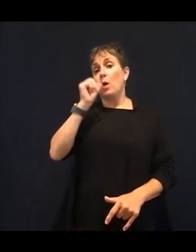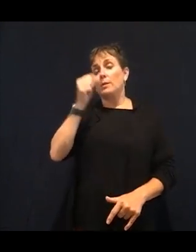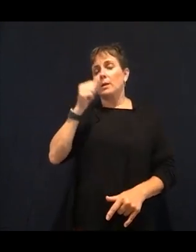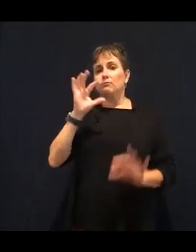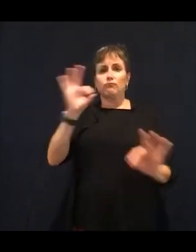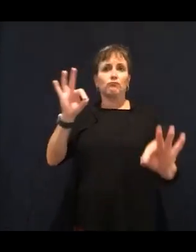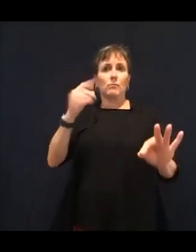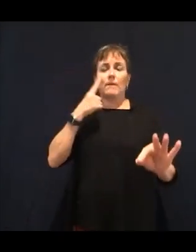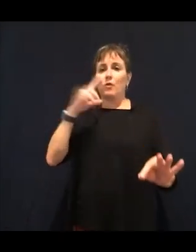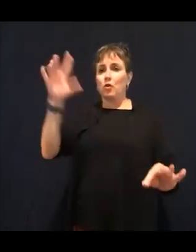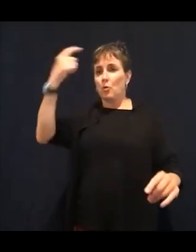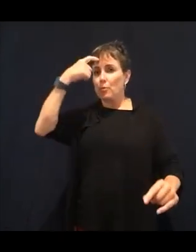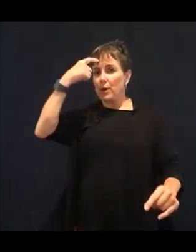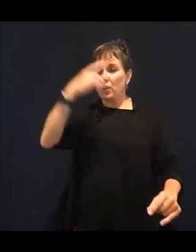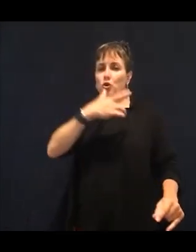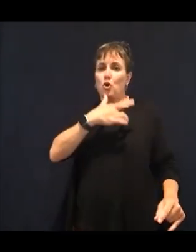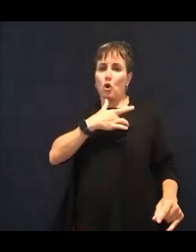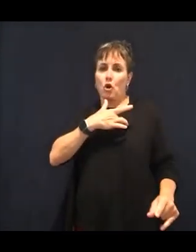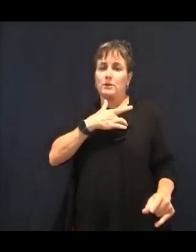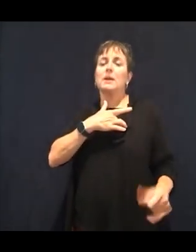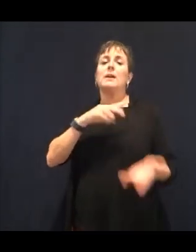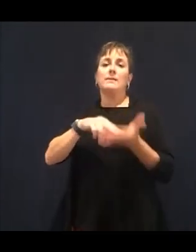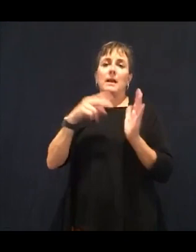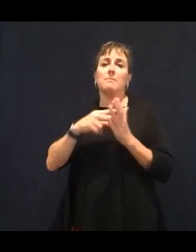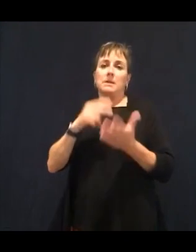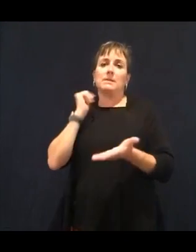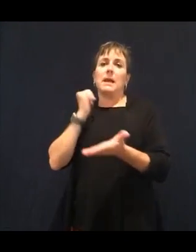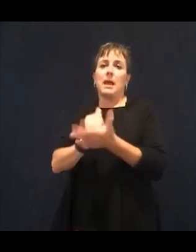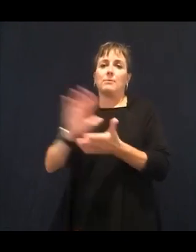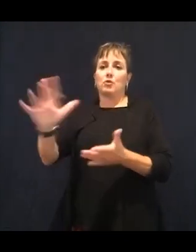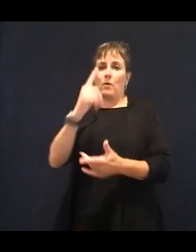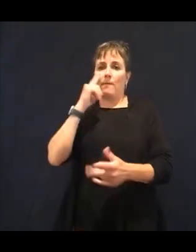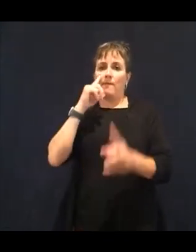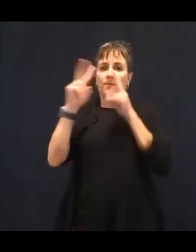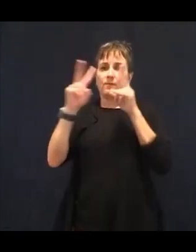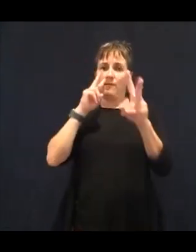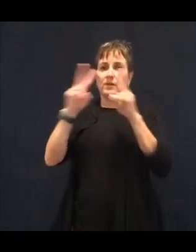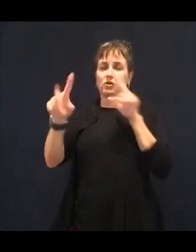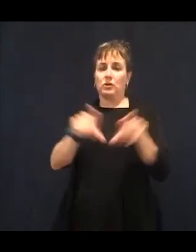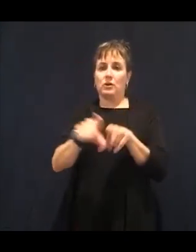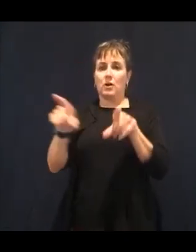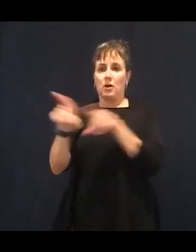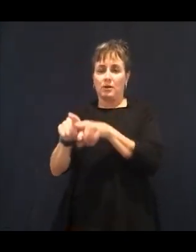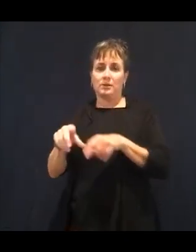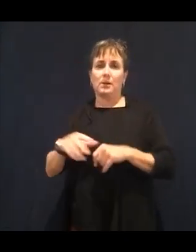repairing foods. OK, so it reduces inflammation,